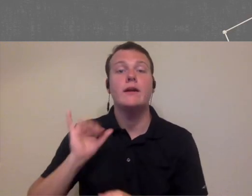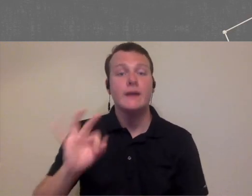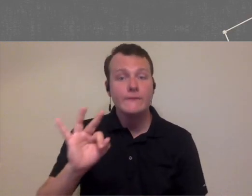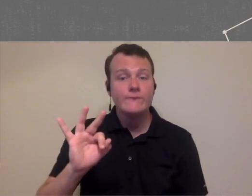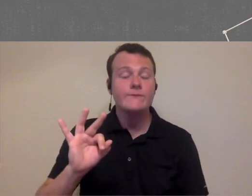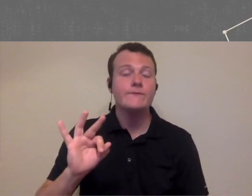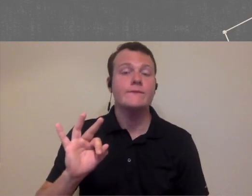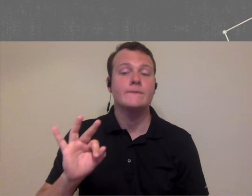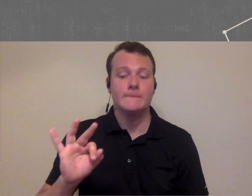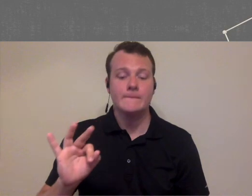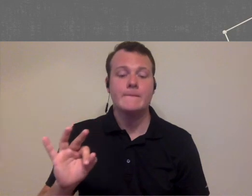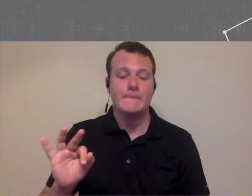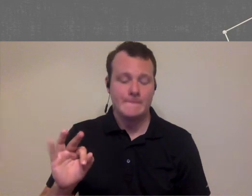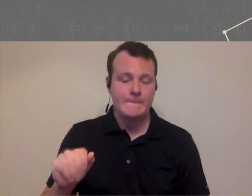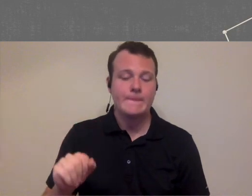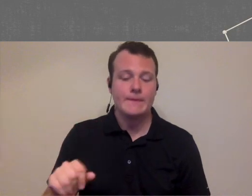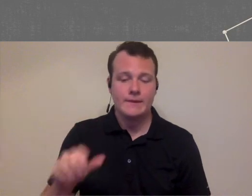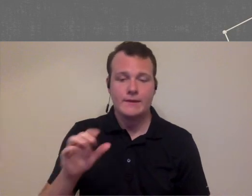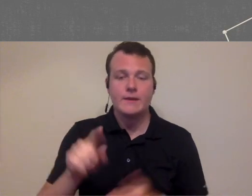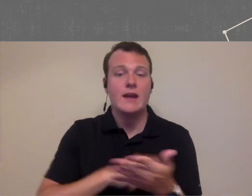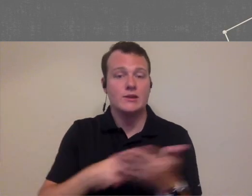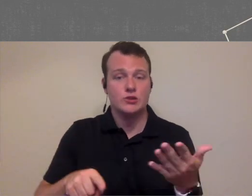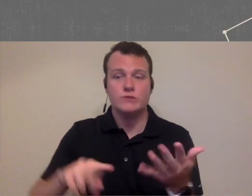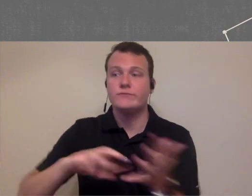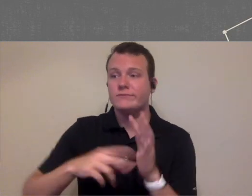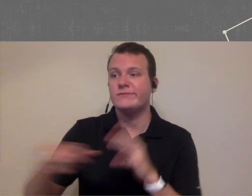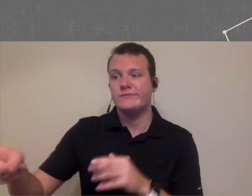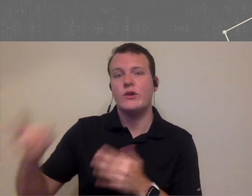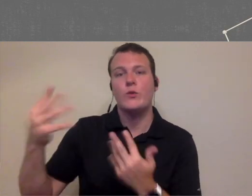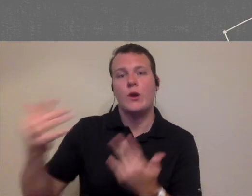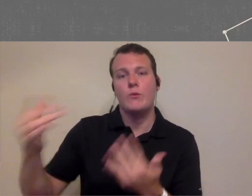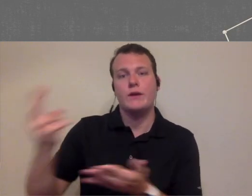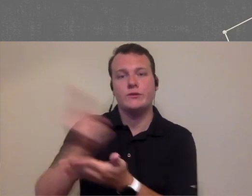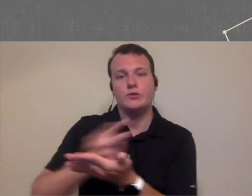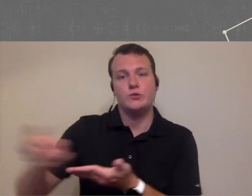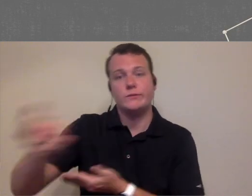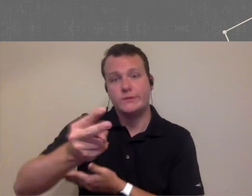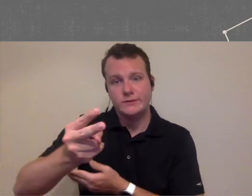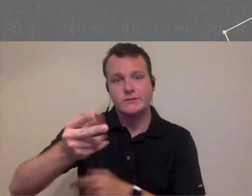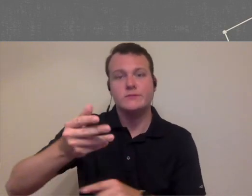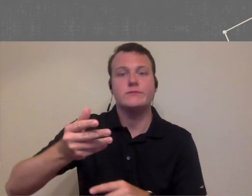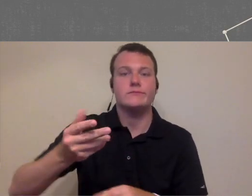if the patient does cancel in our clinic for pretty much all of our providers they're going to be waiting about two weeks before they can get